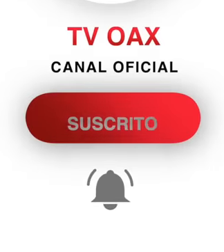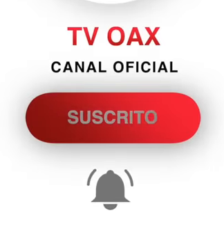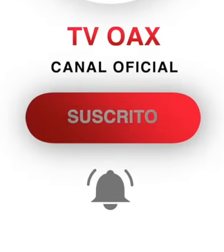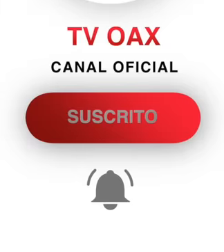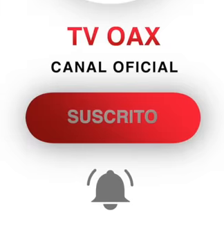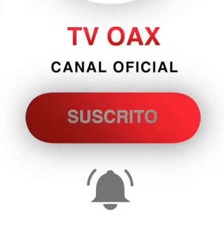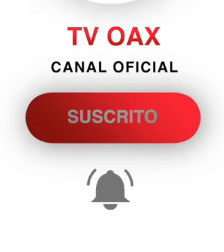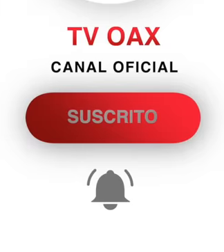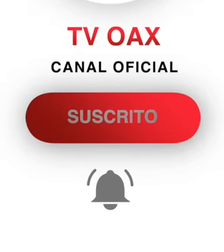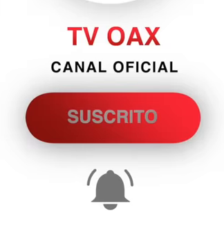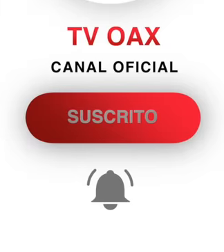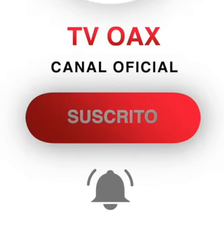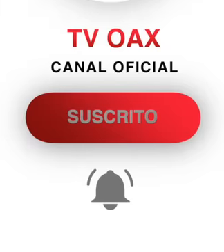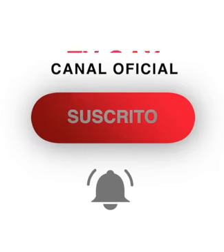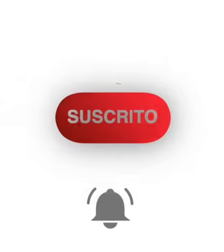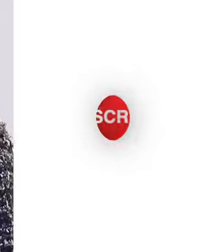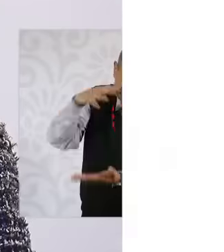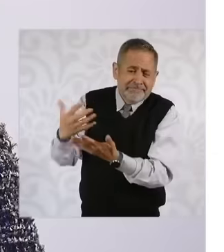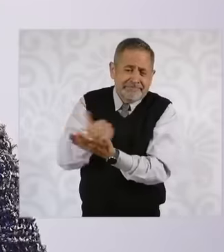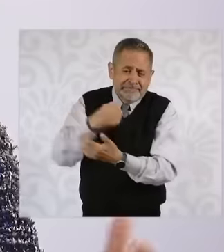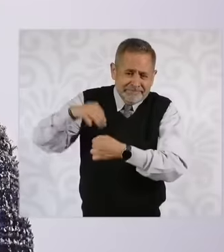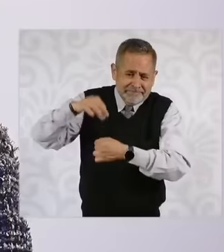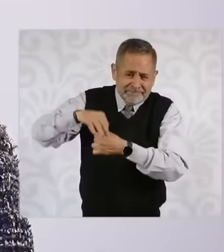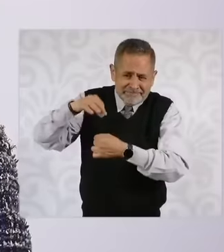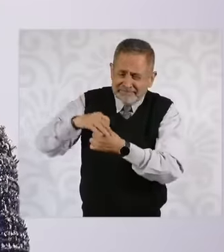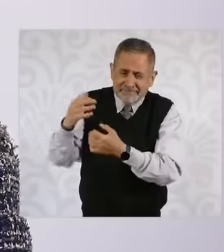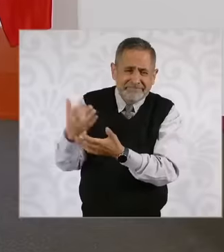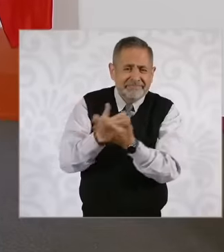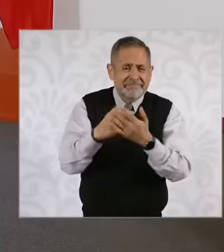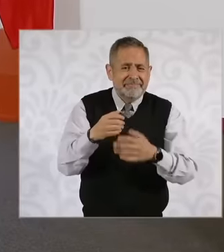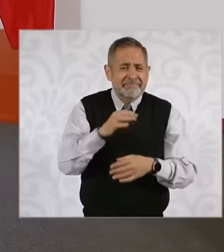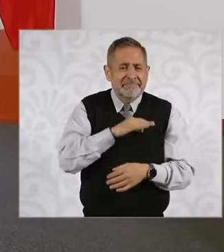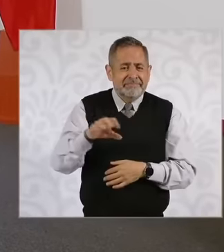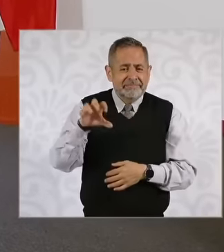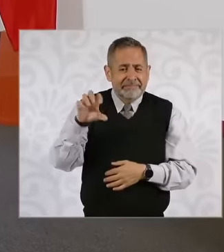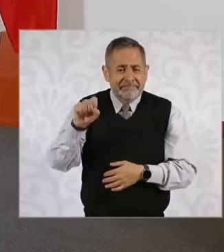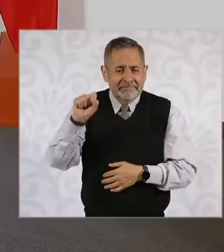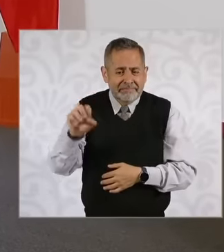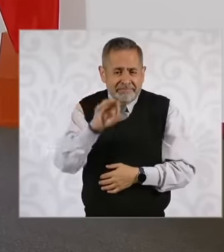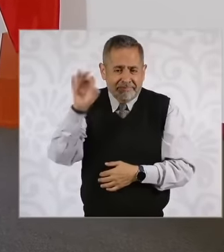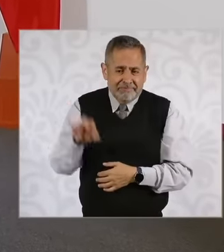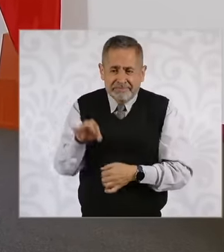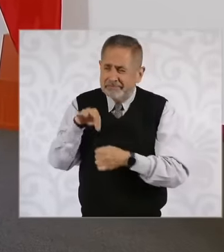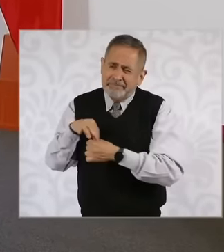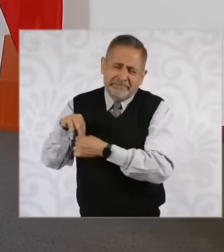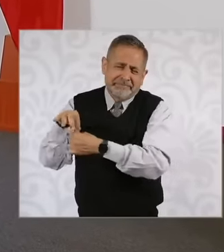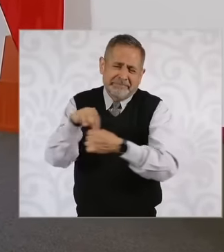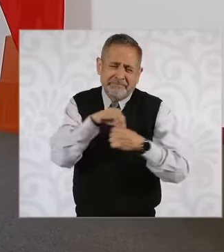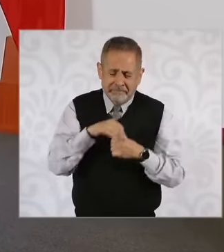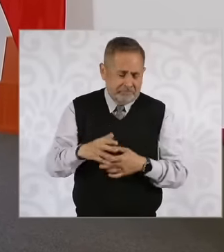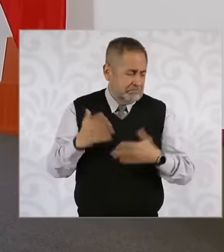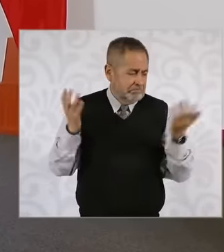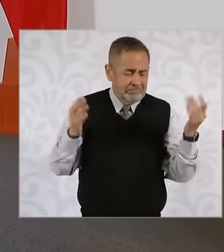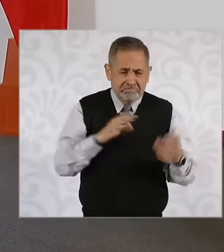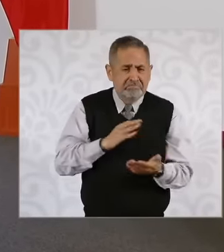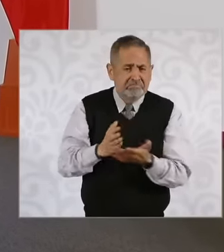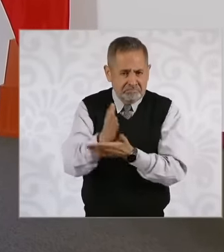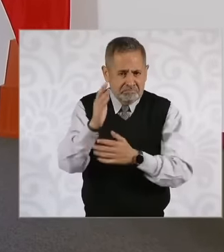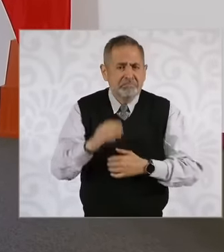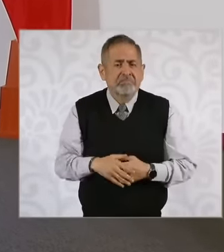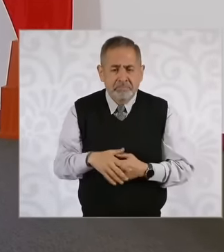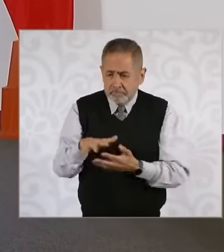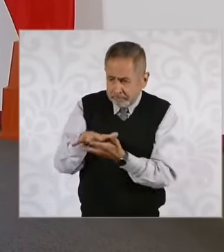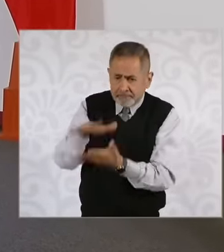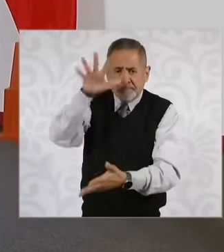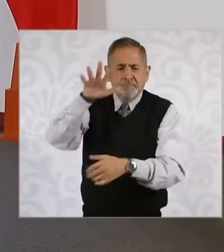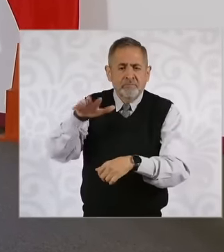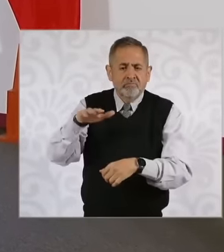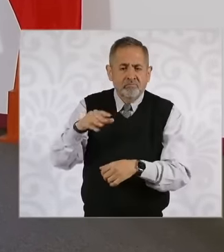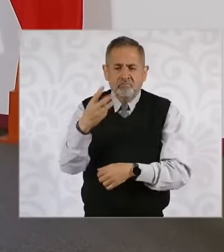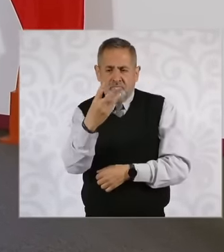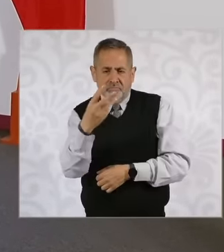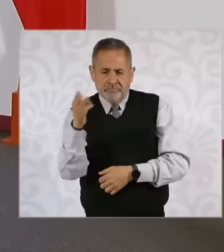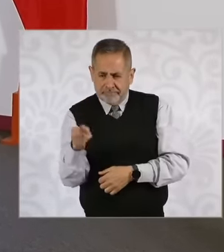majority, almost 60% of the vote, which allowed for a qualified majority in the Chamber of